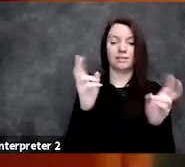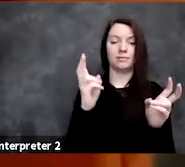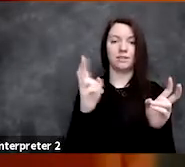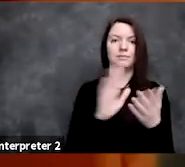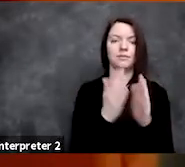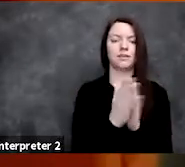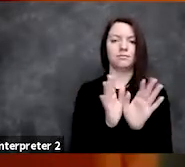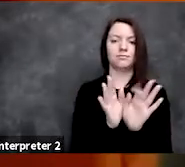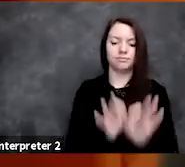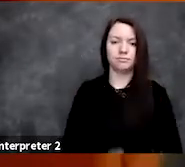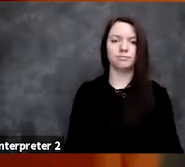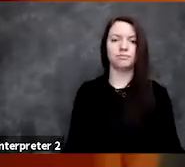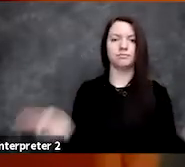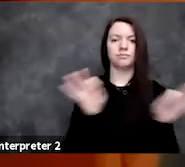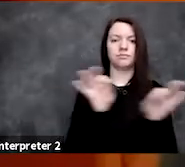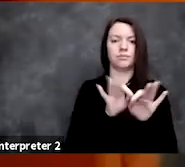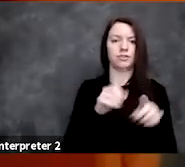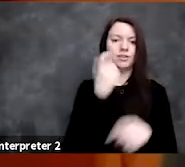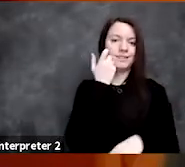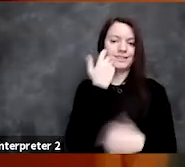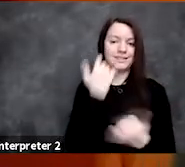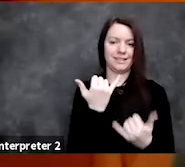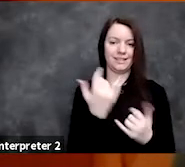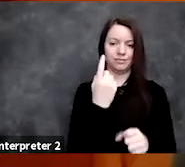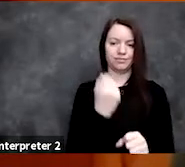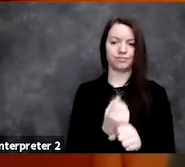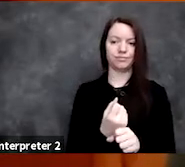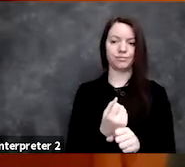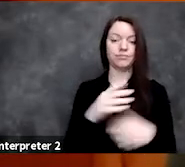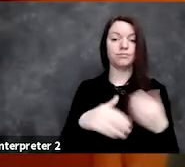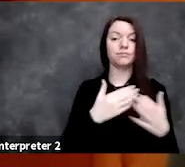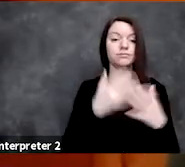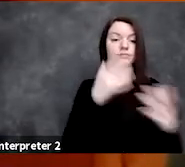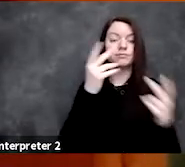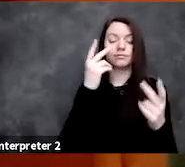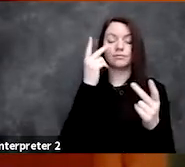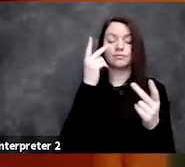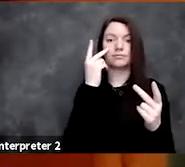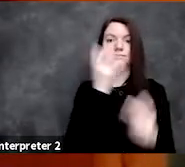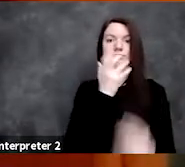and importance this last year, and we've all been witness to truly historic achievements